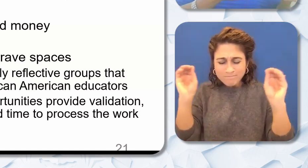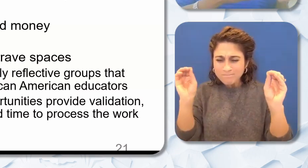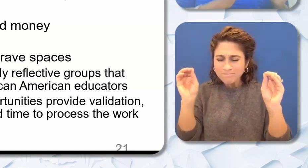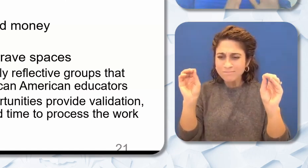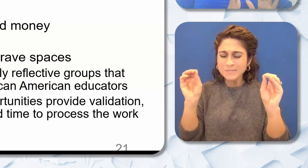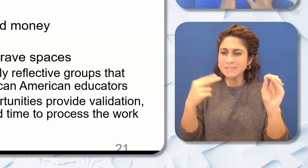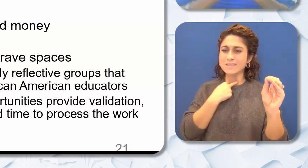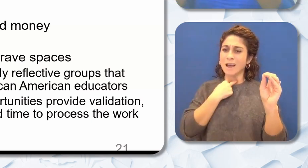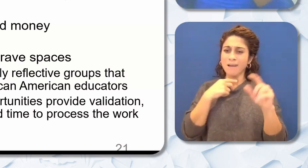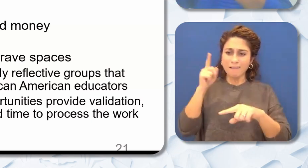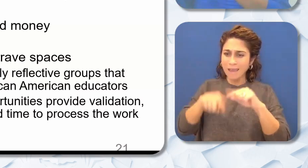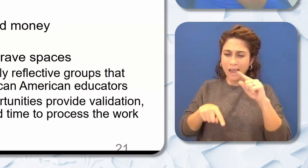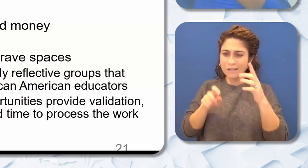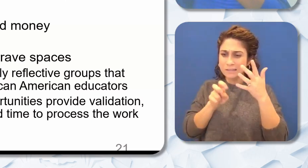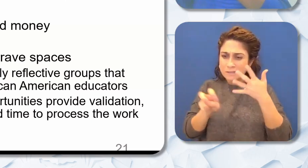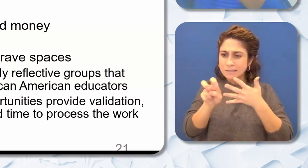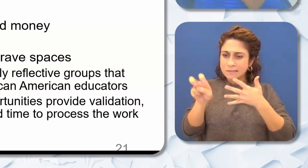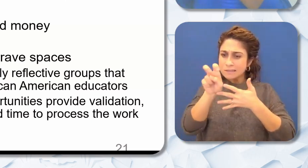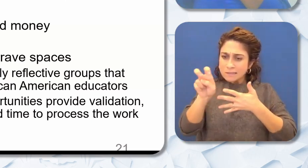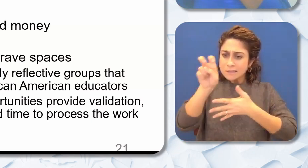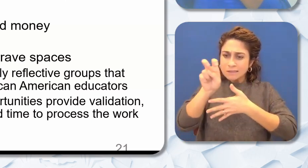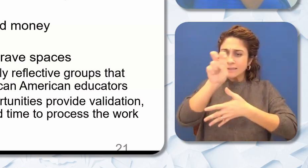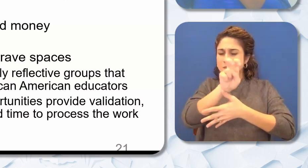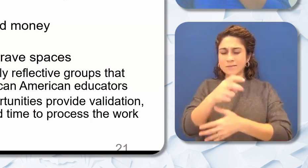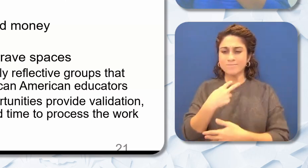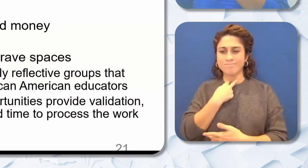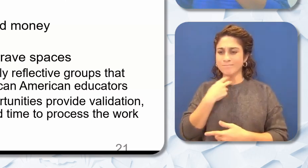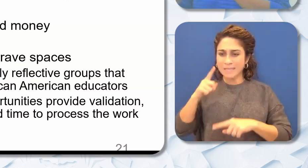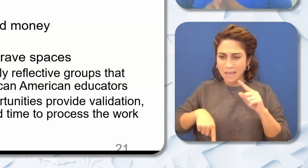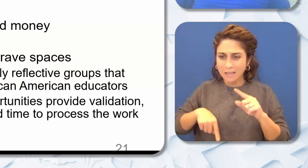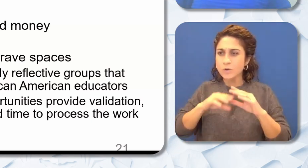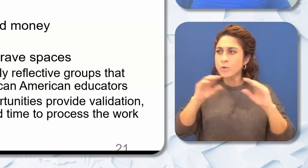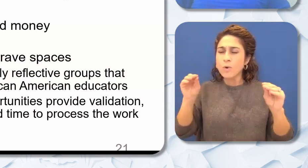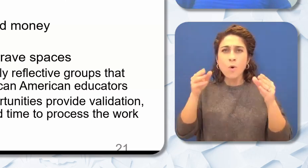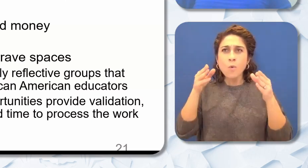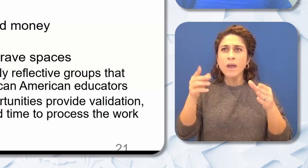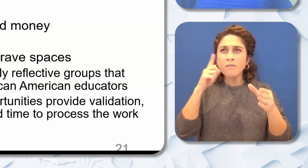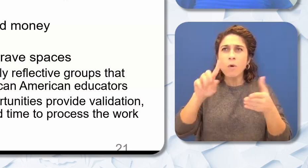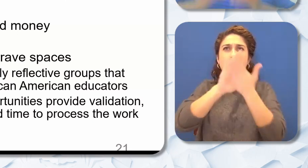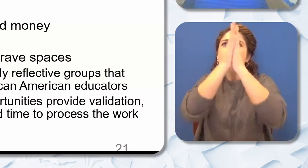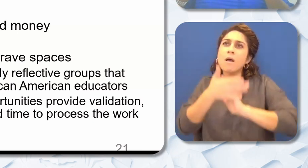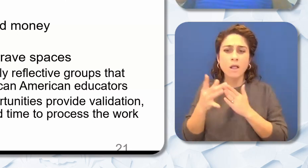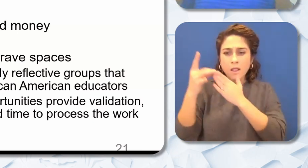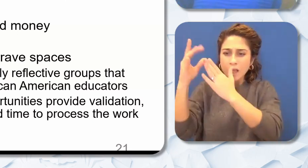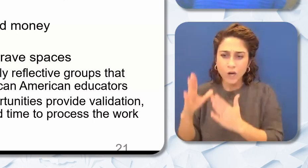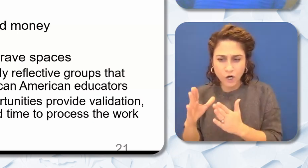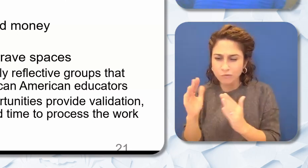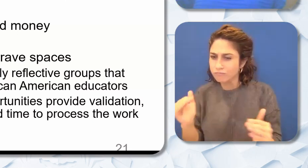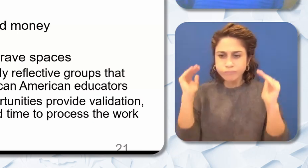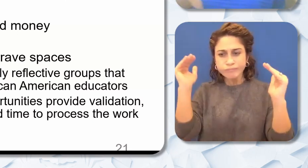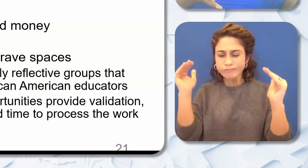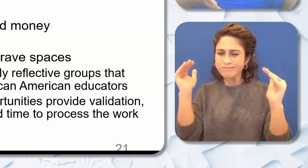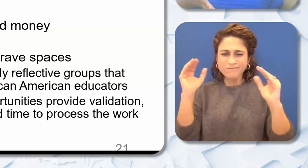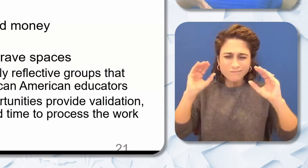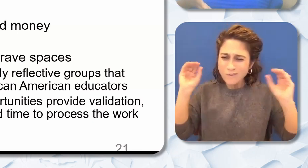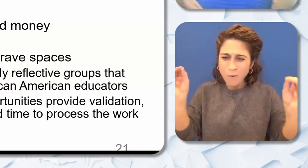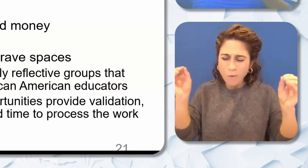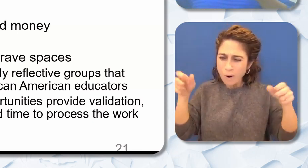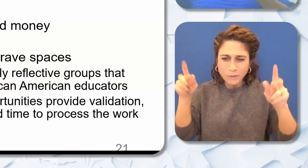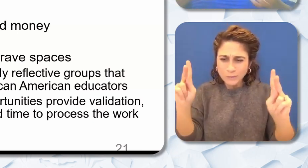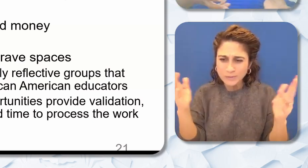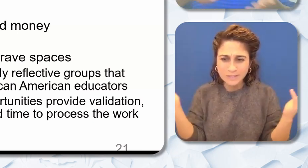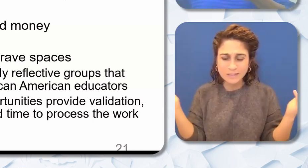position. There's no journey to leadership. And I think we need to create ways of transitioning and